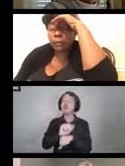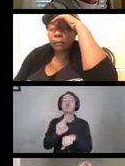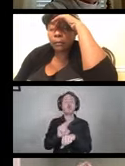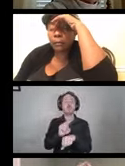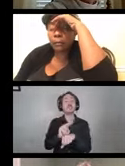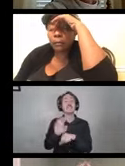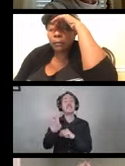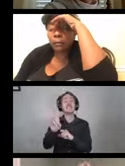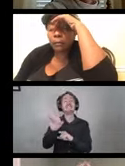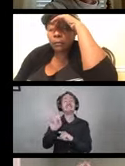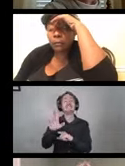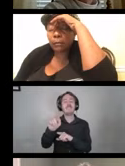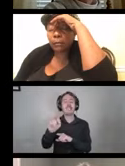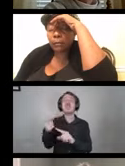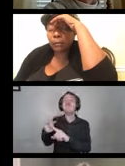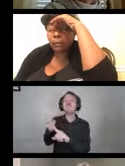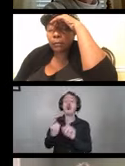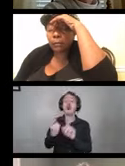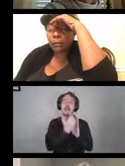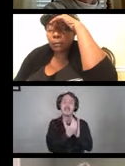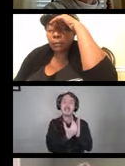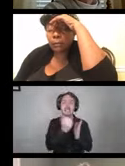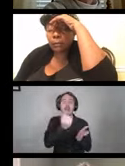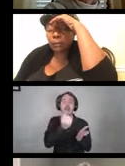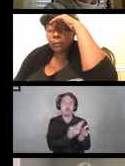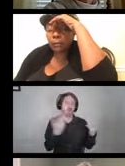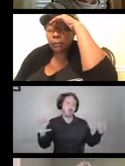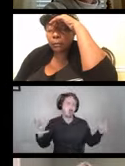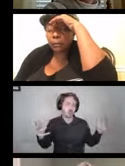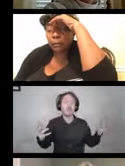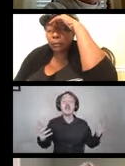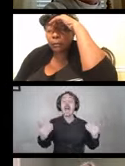that are on that list. All of these have links.